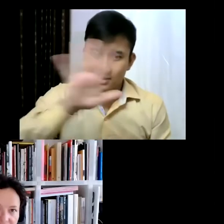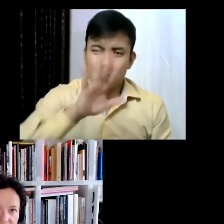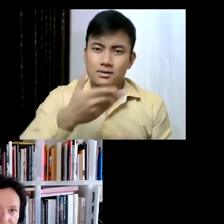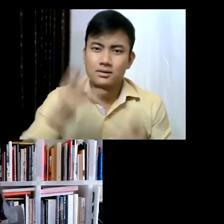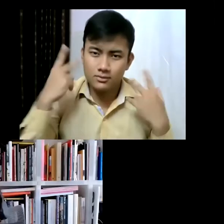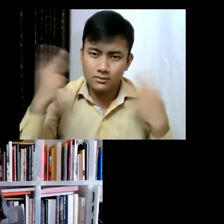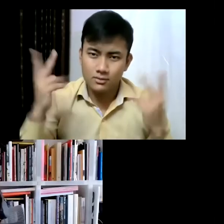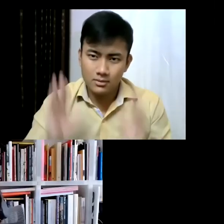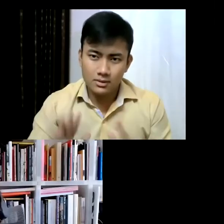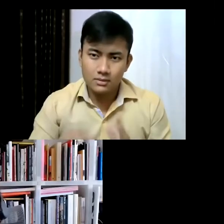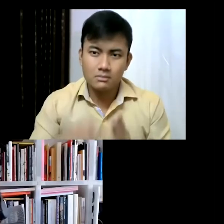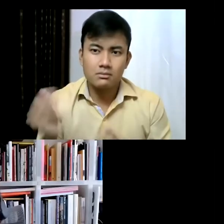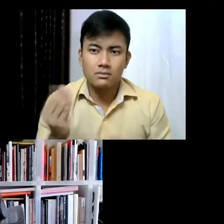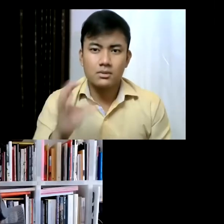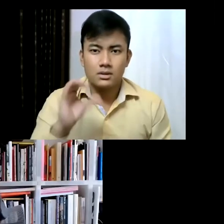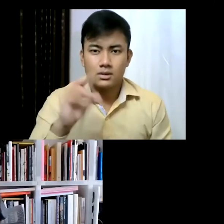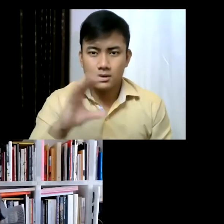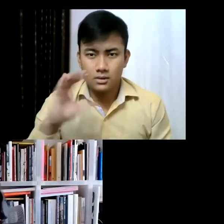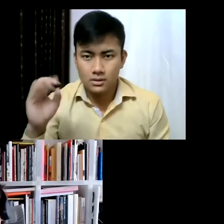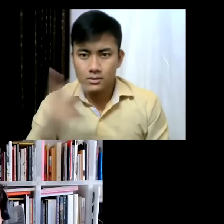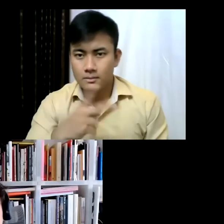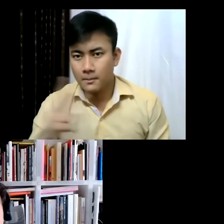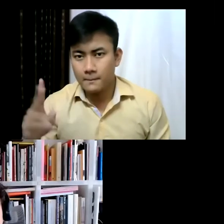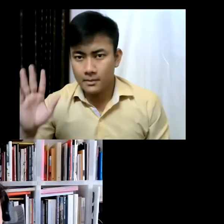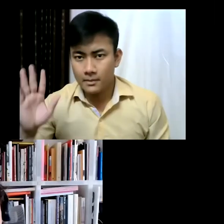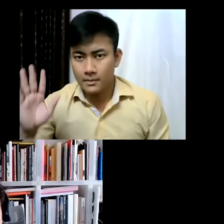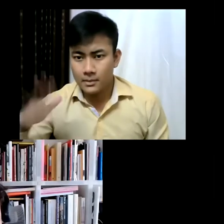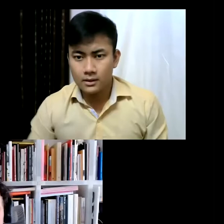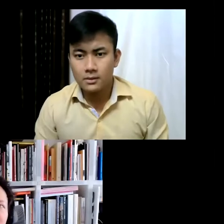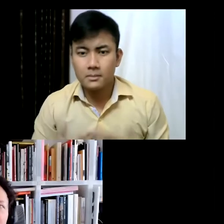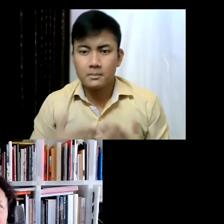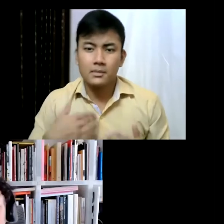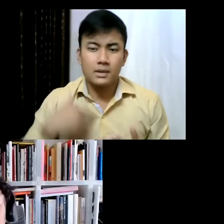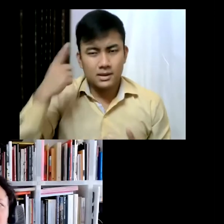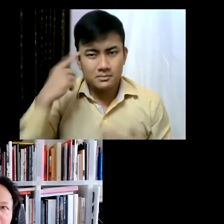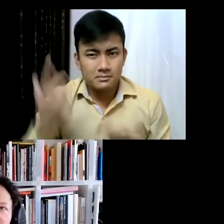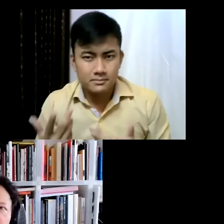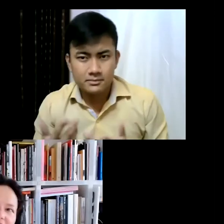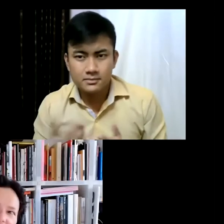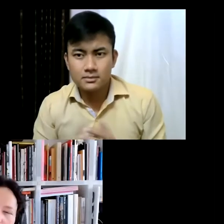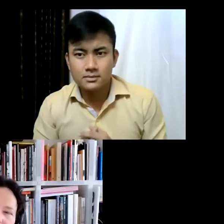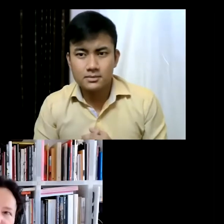nine national pavilions, so um... yeah I think it's just a different experience... and in a way,